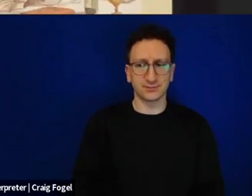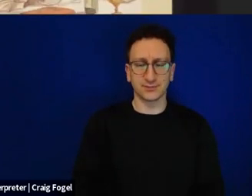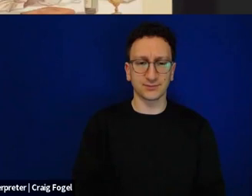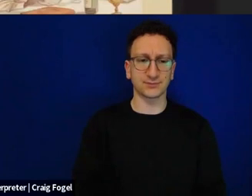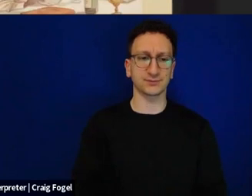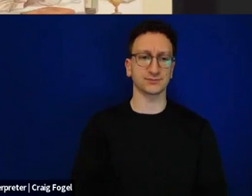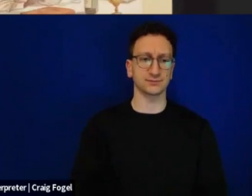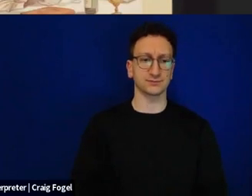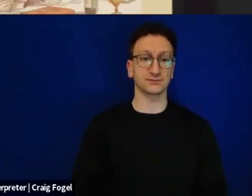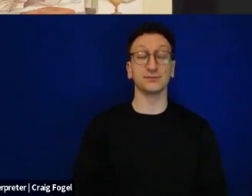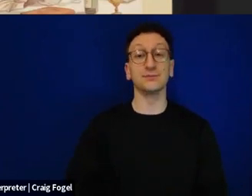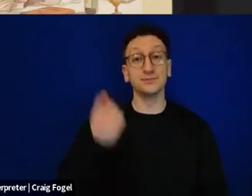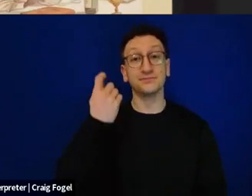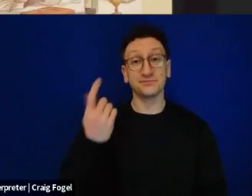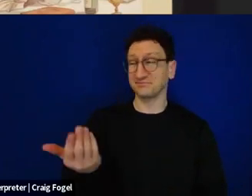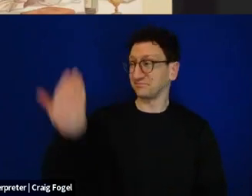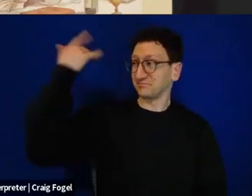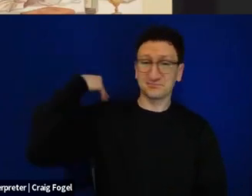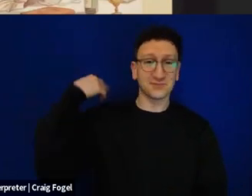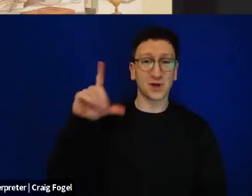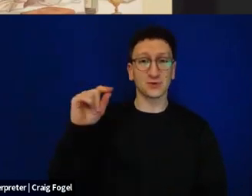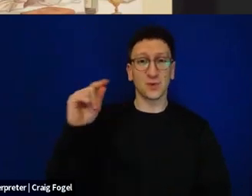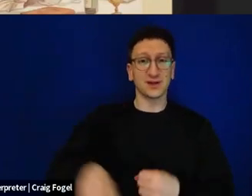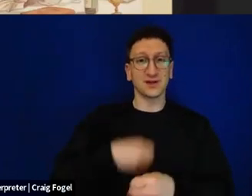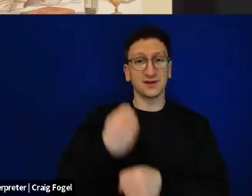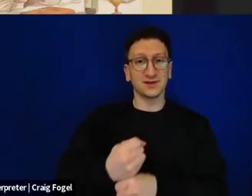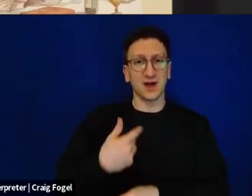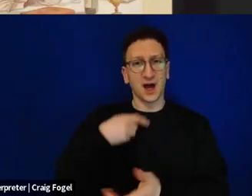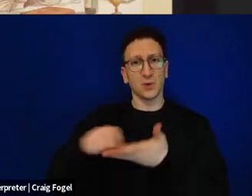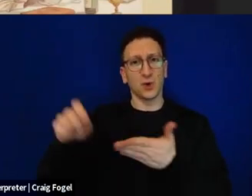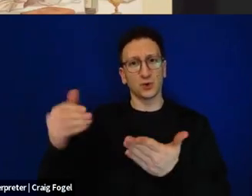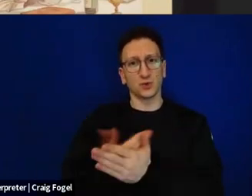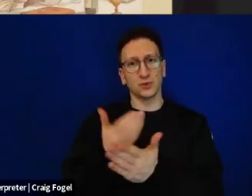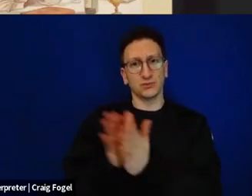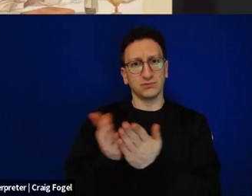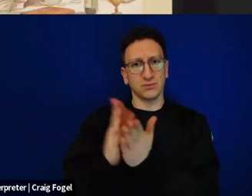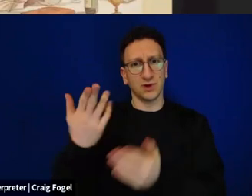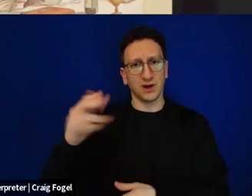About 20 years ago, my father and I put out a Hebrew Haggadah called Halayla Hazeh Haggadah